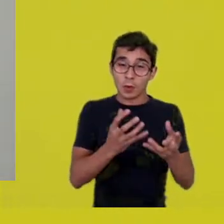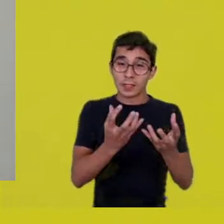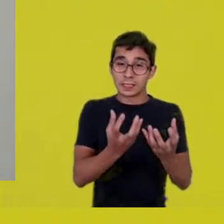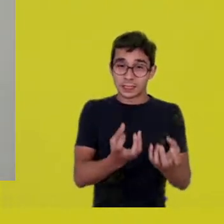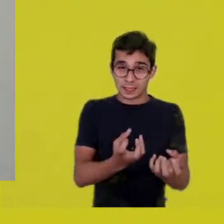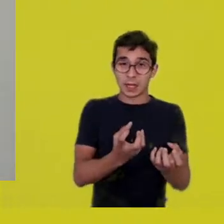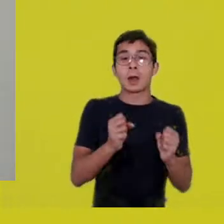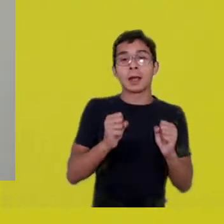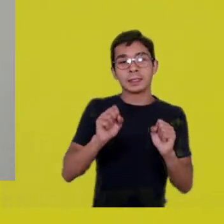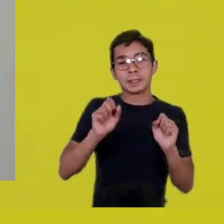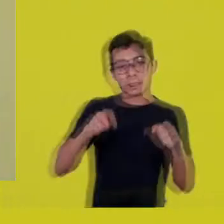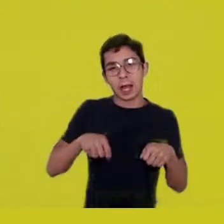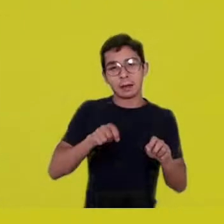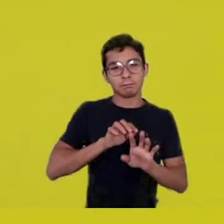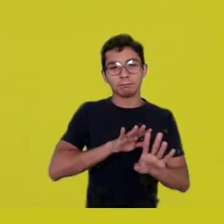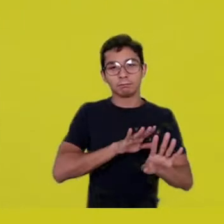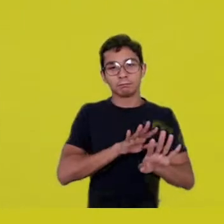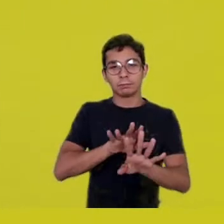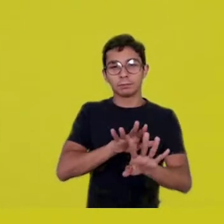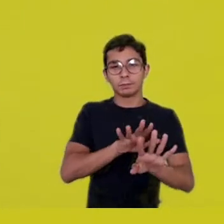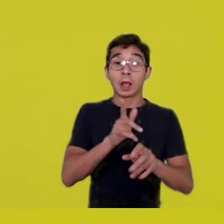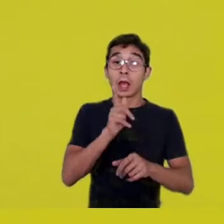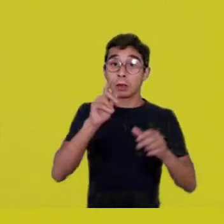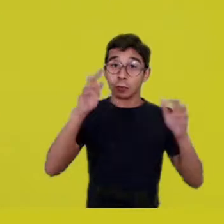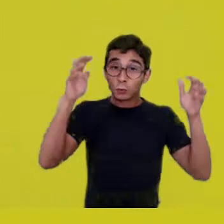they left the margins, went up the hills